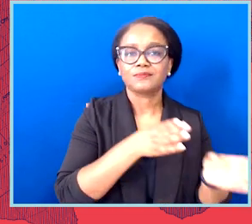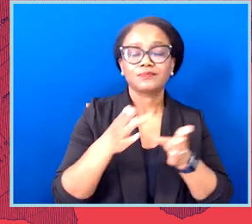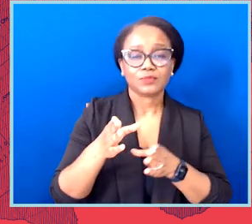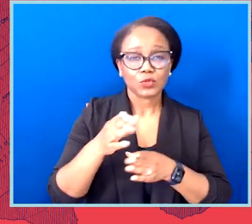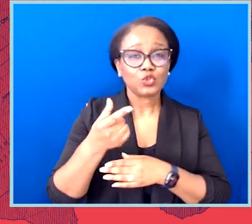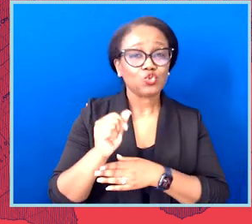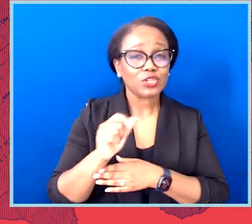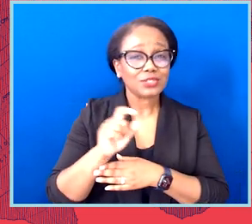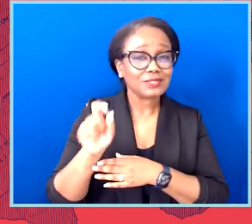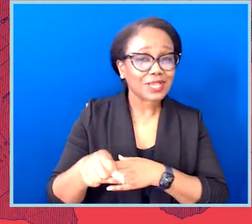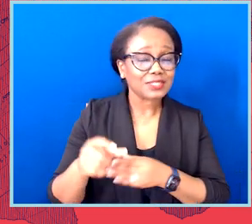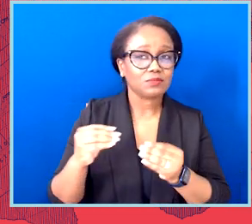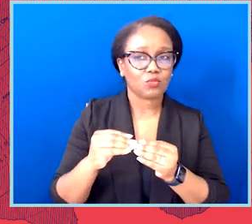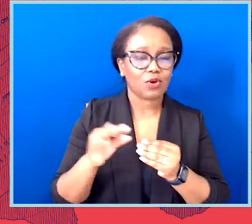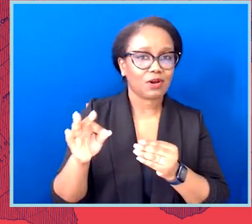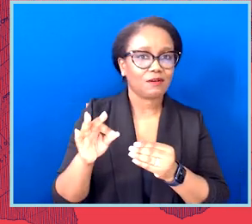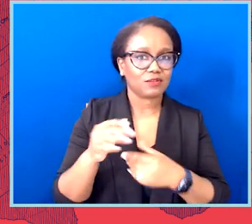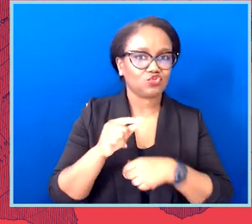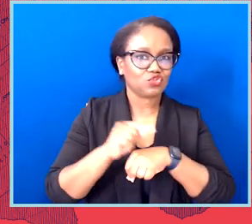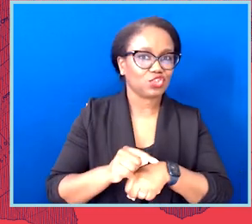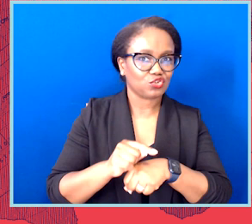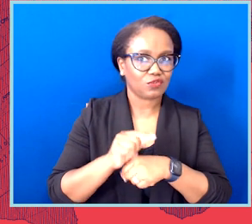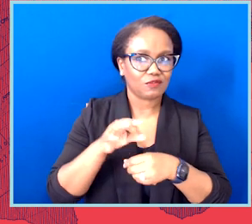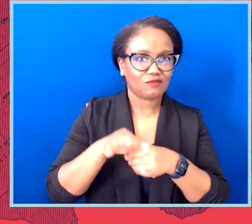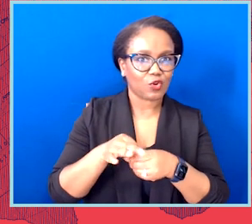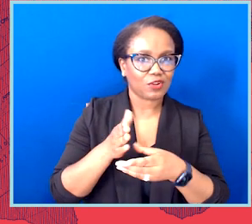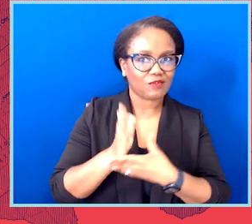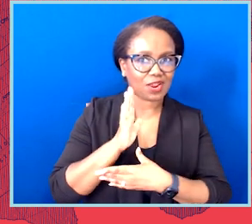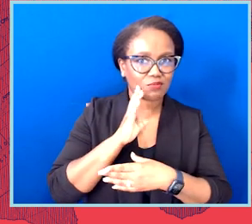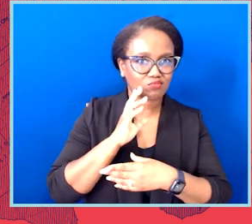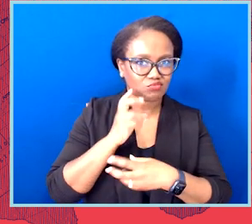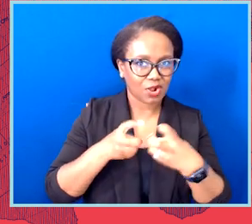in addition to some of the more traditional voting rights claims we've used in the past,